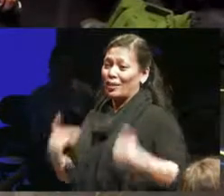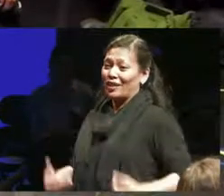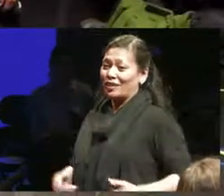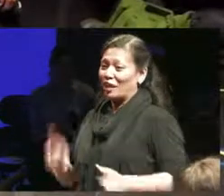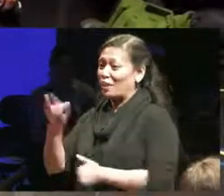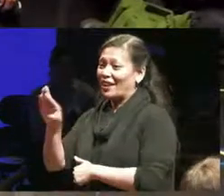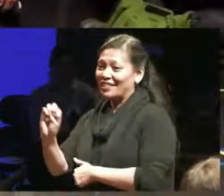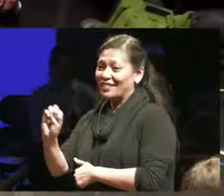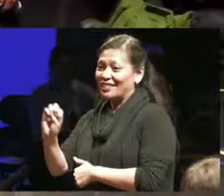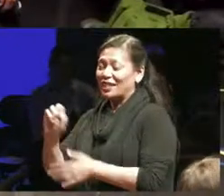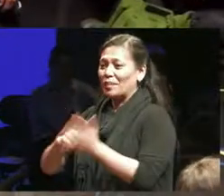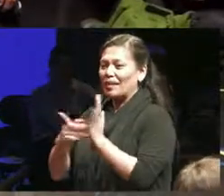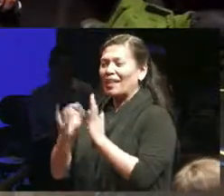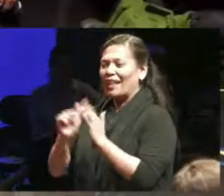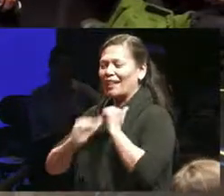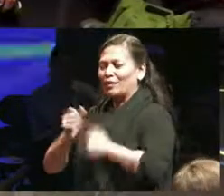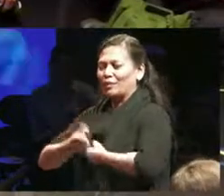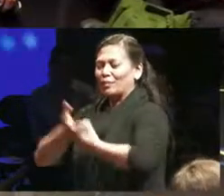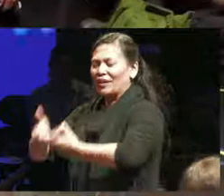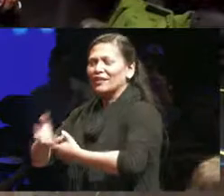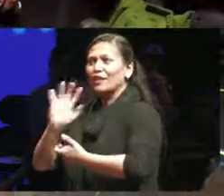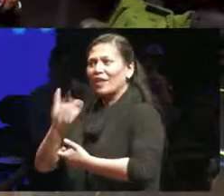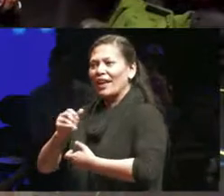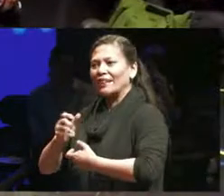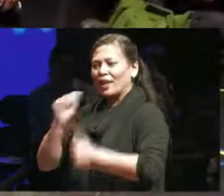needs to join us in and and build empathy in the world and I don't think